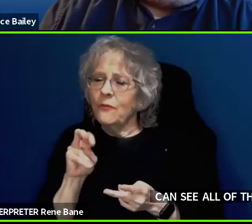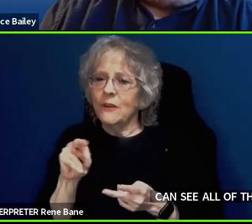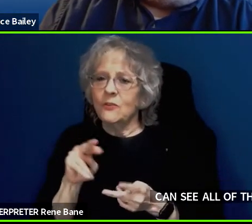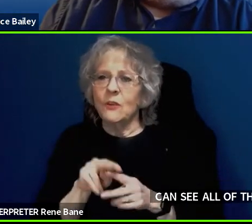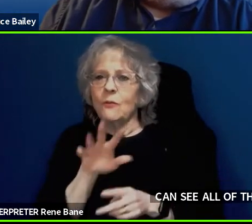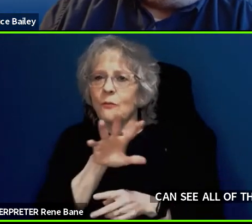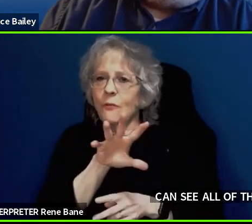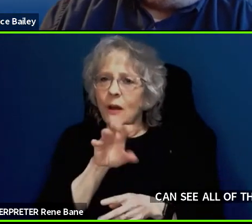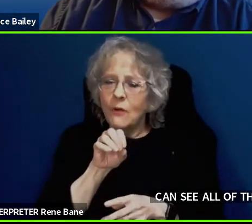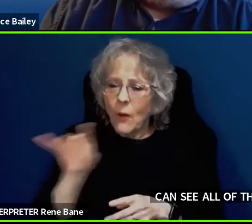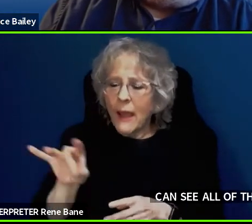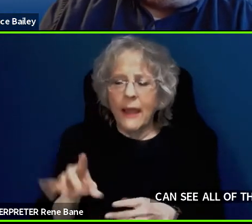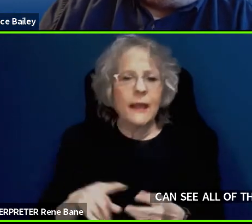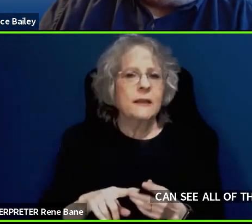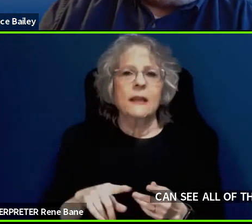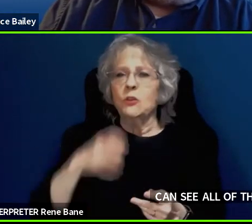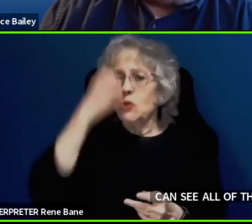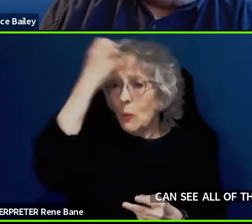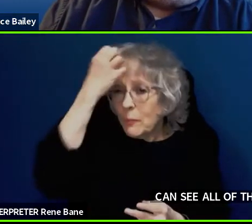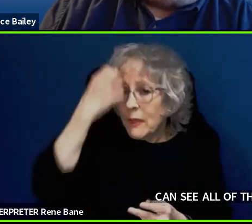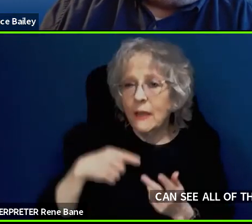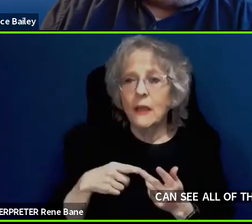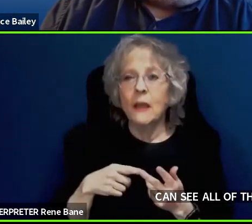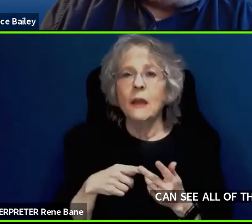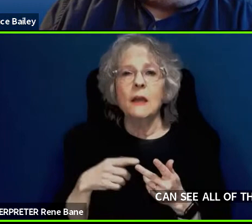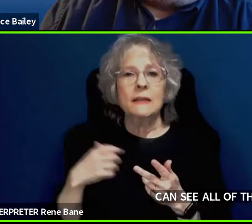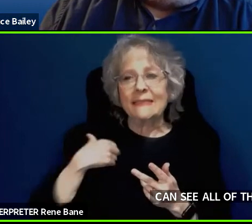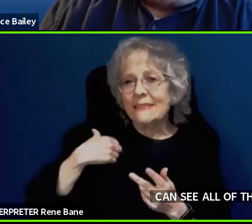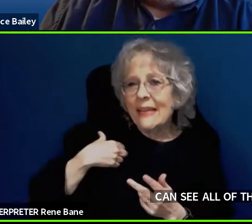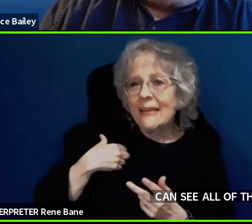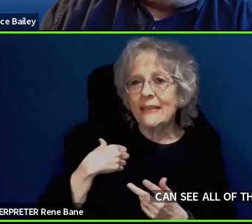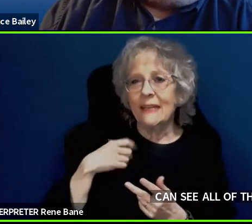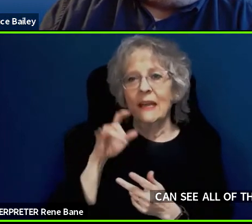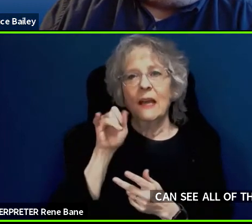and in the Canadian and then the air carriers? Okay how about the next group and what does that